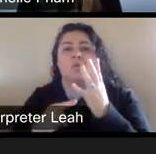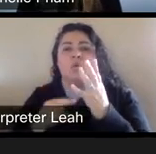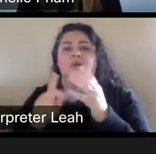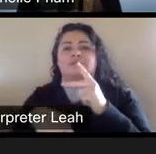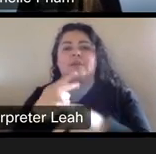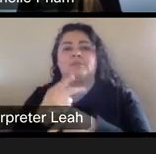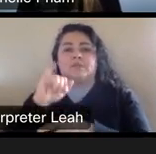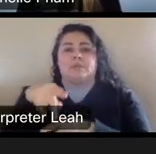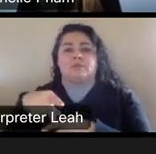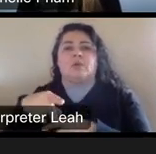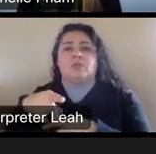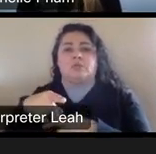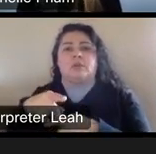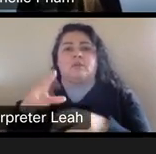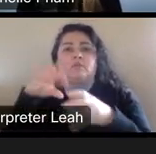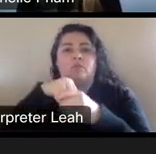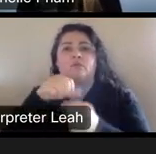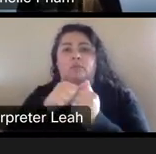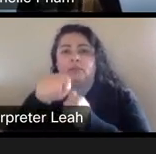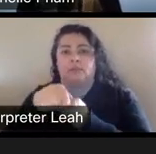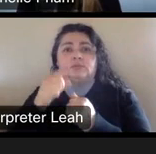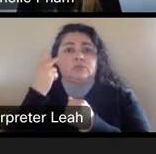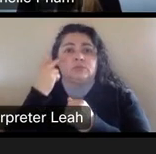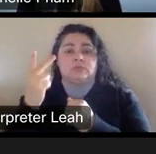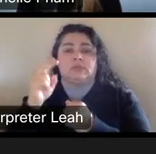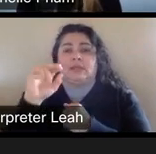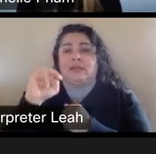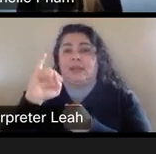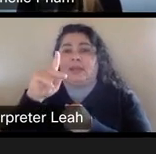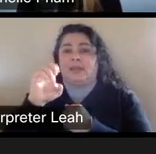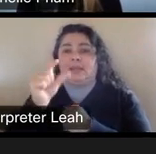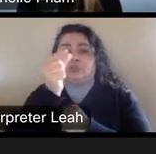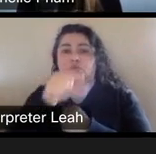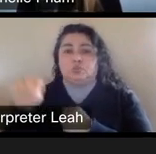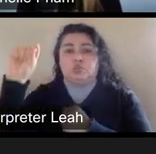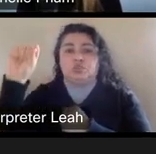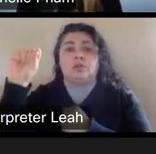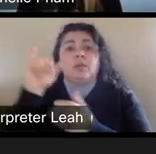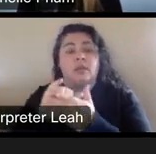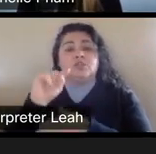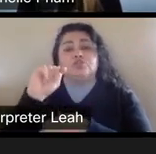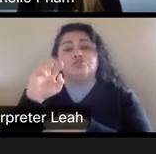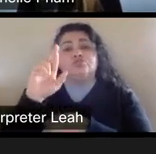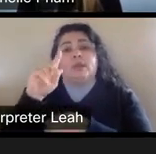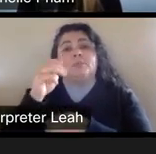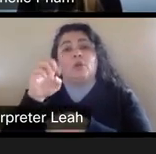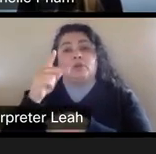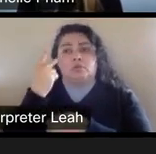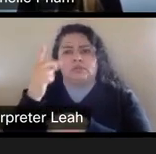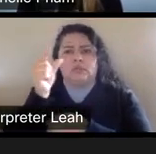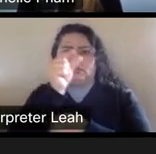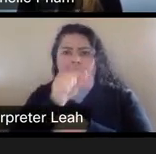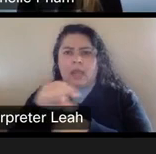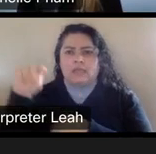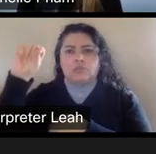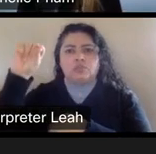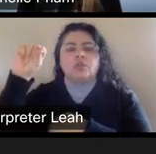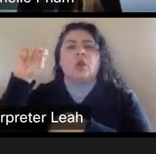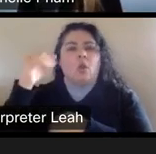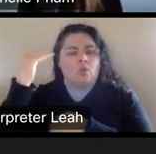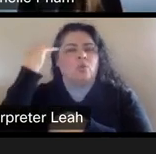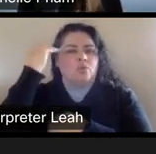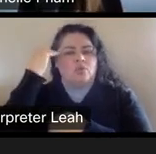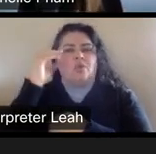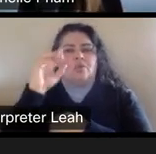Interplay so you see what the Nike Swoosh Mark that's a trademark whenever you see it on something you know, that it's likely from Nike. You know, what type of quality is going.